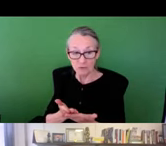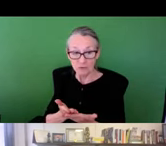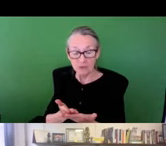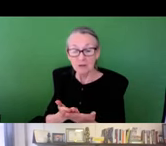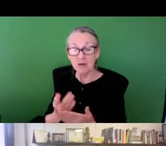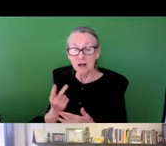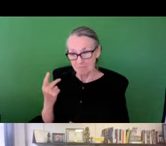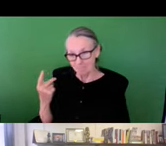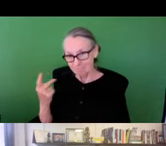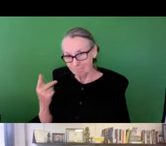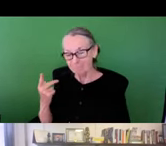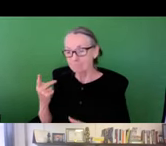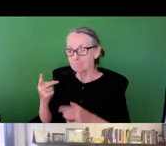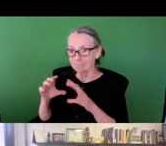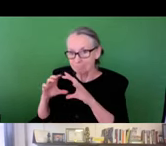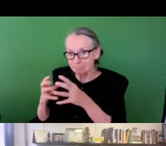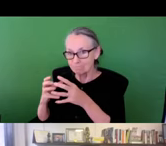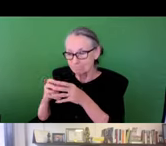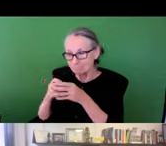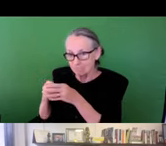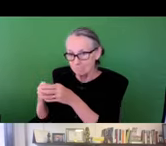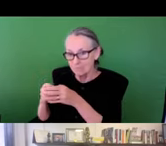So to address this burden of proof head on,